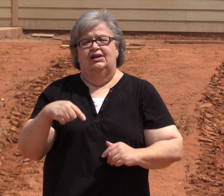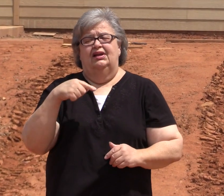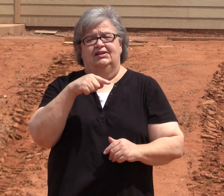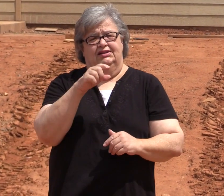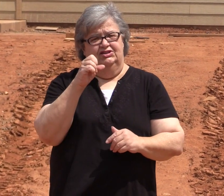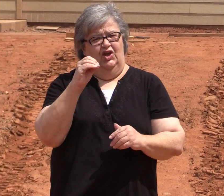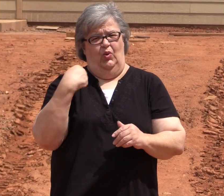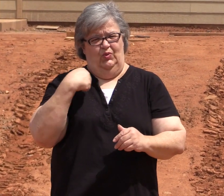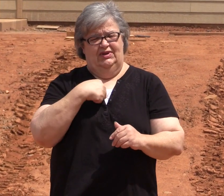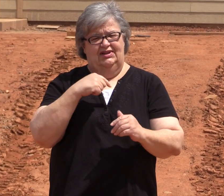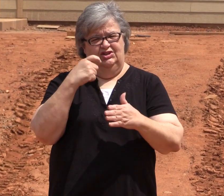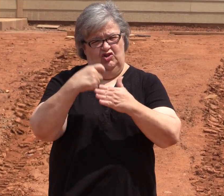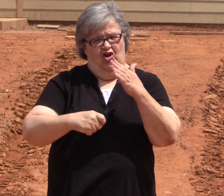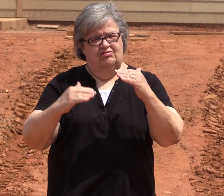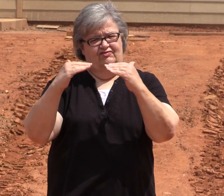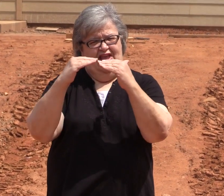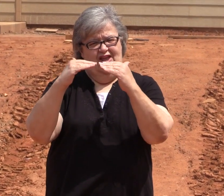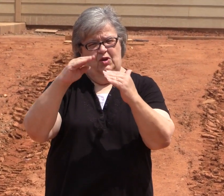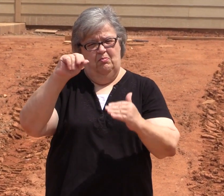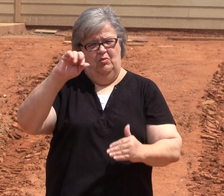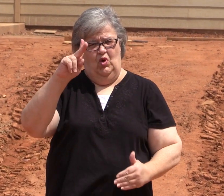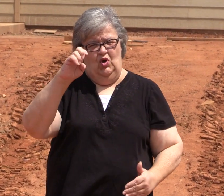So we charge at a fair market.